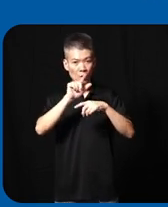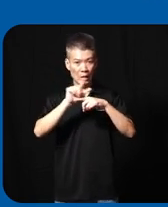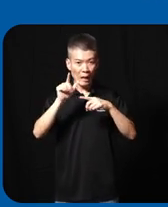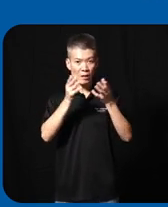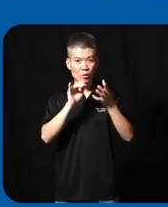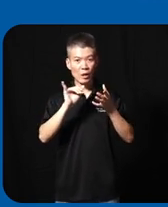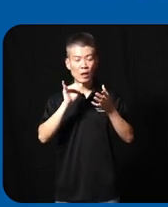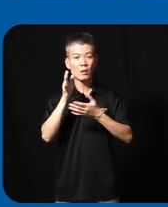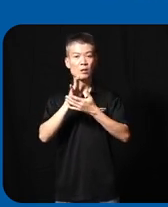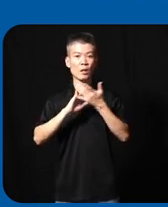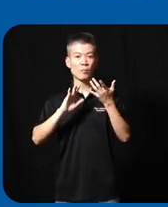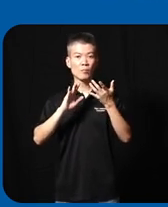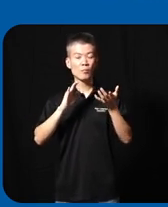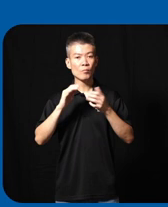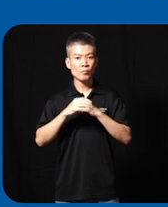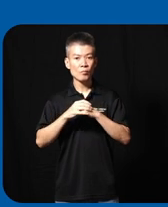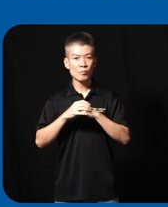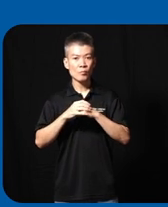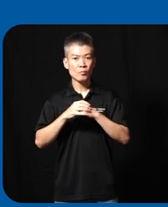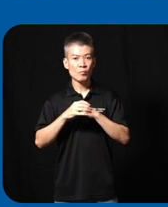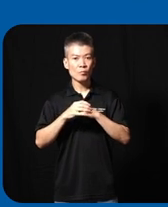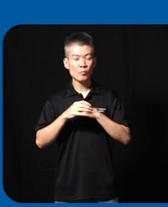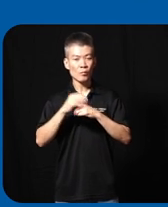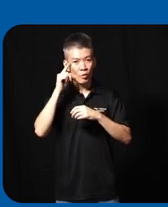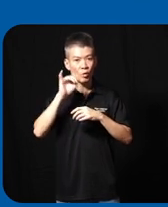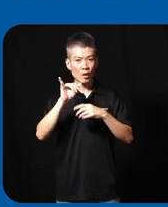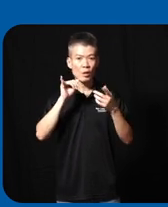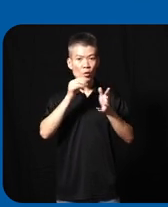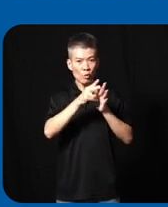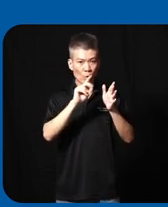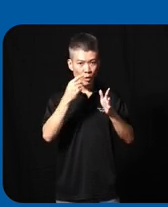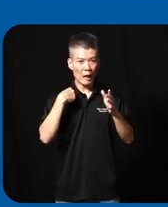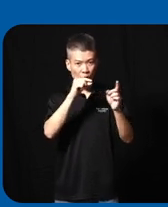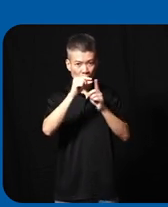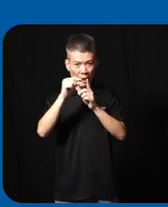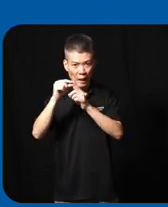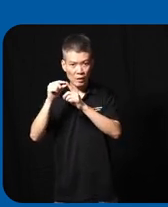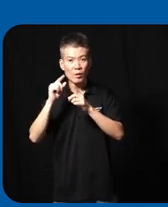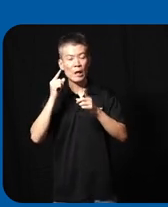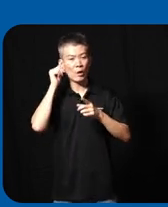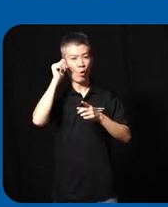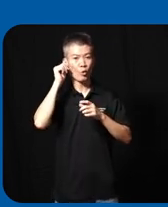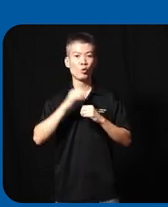for some websites and Es especially for those videos only have text and the audios we can